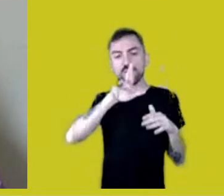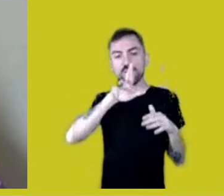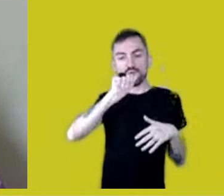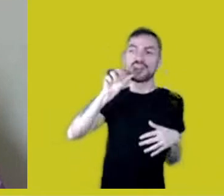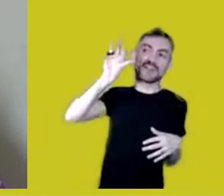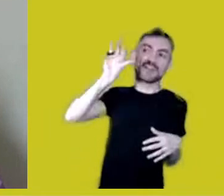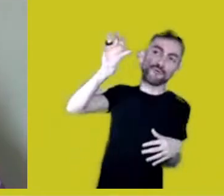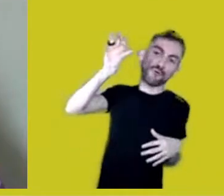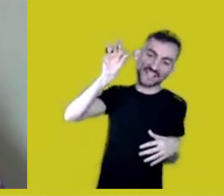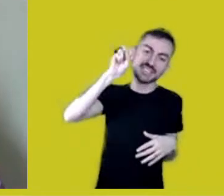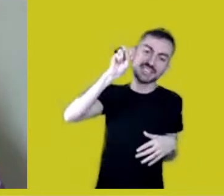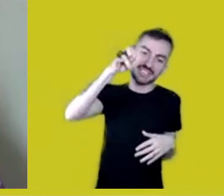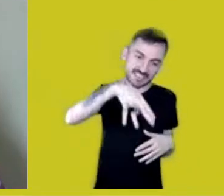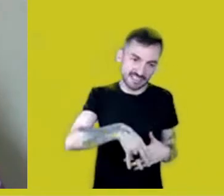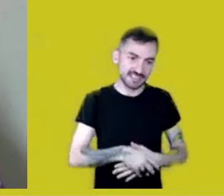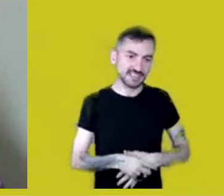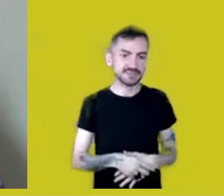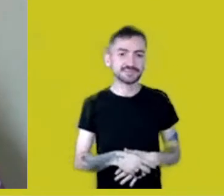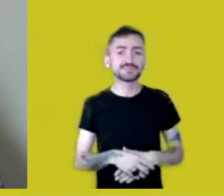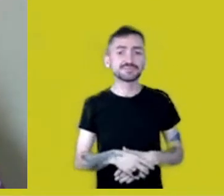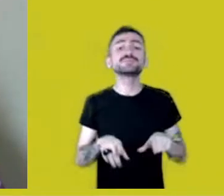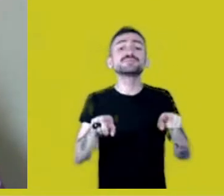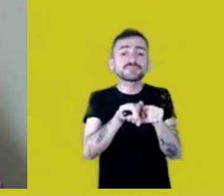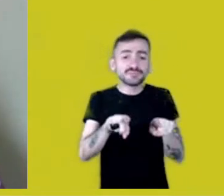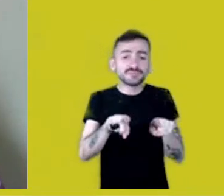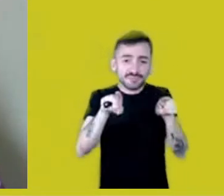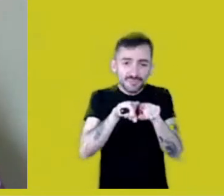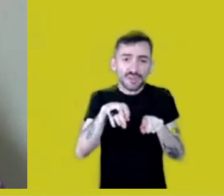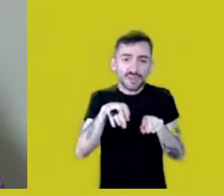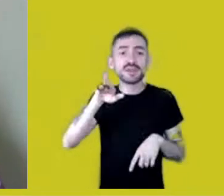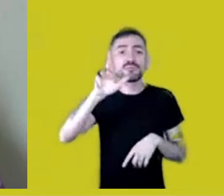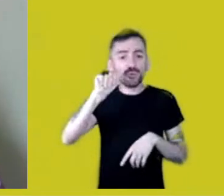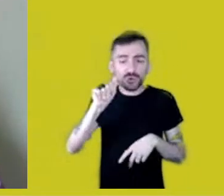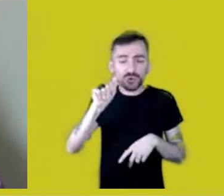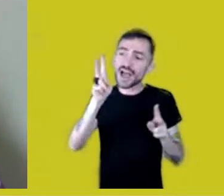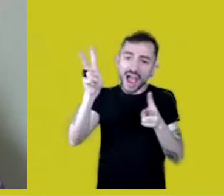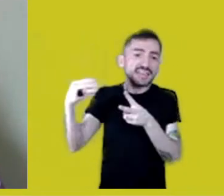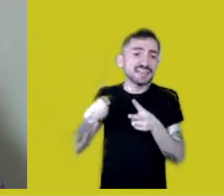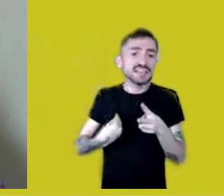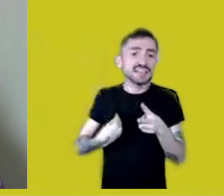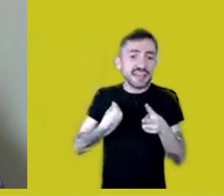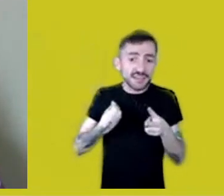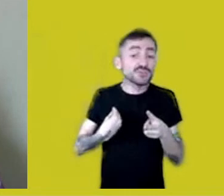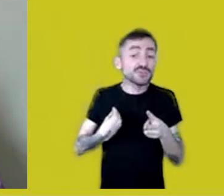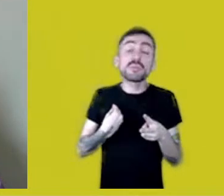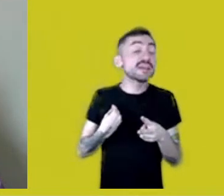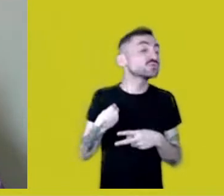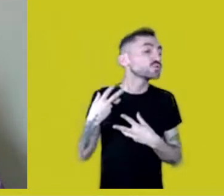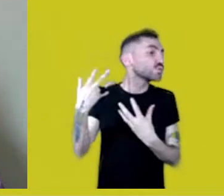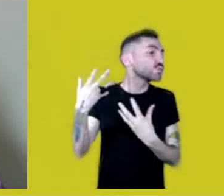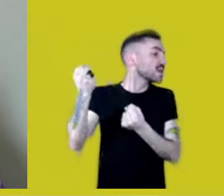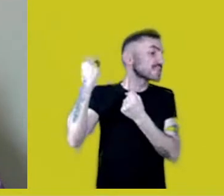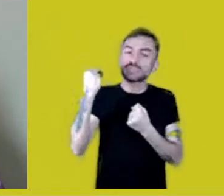And in those spaces, the Mura are denied.